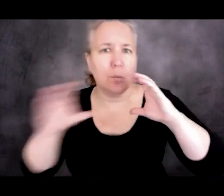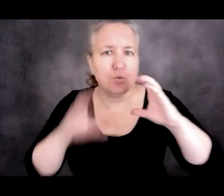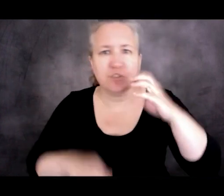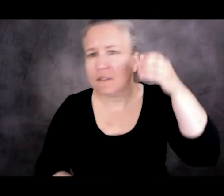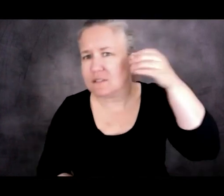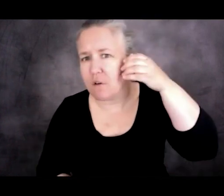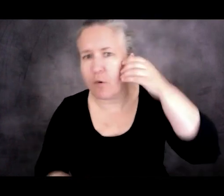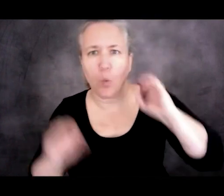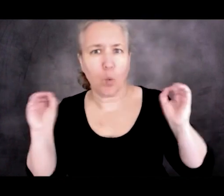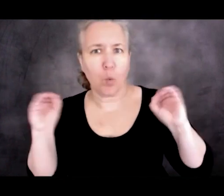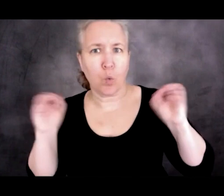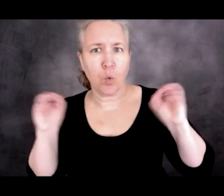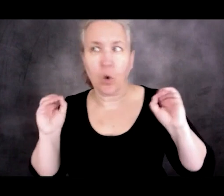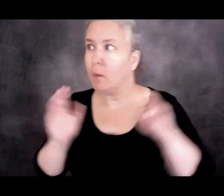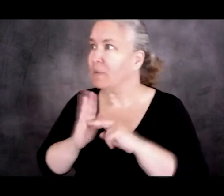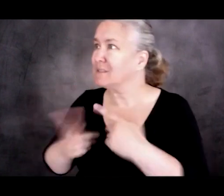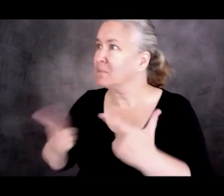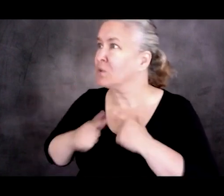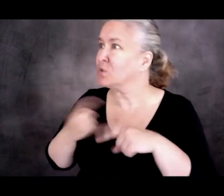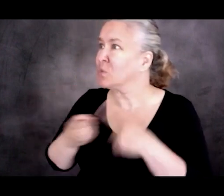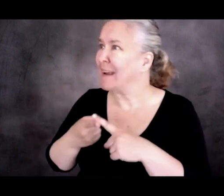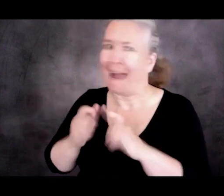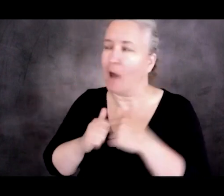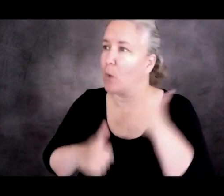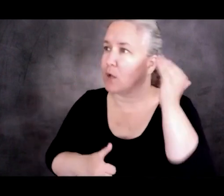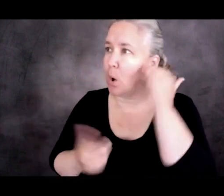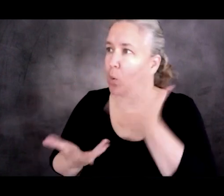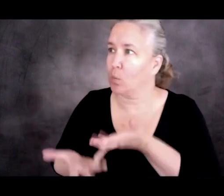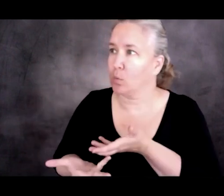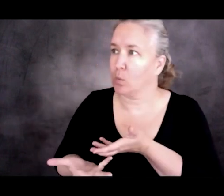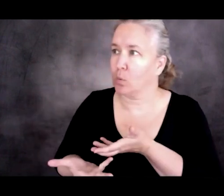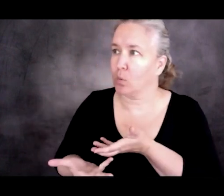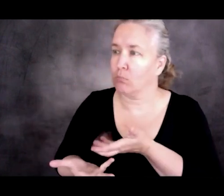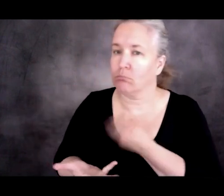So how are they meant to keep track of when their number is being called up and where they are in the queue?